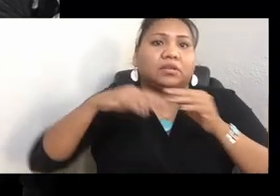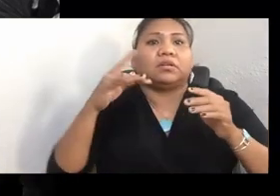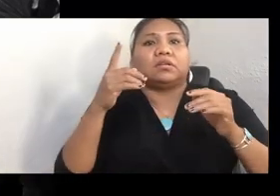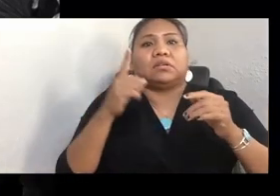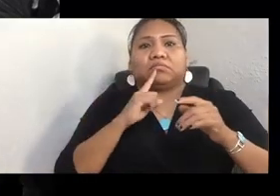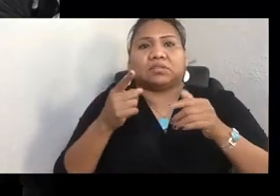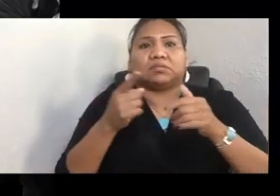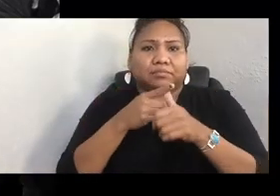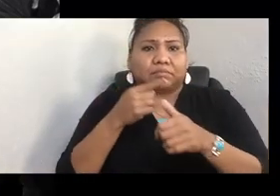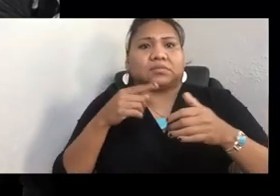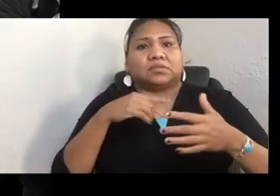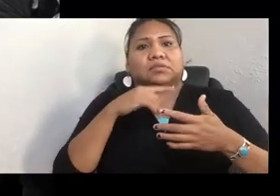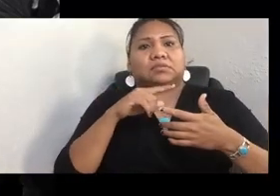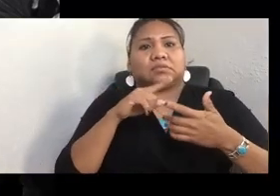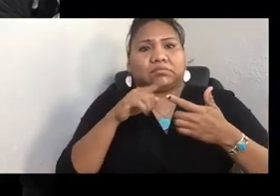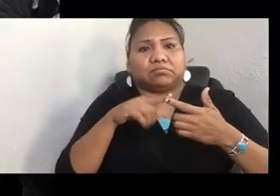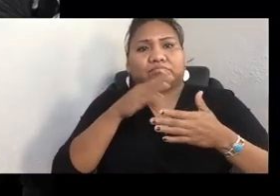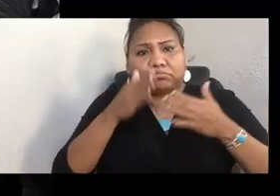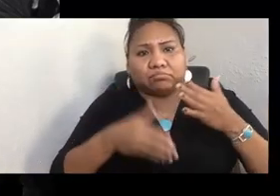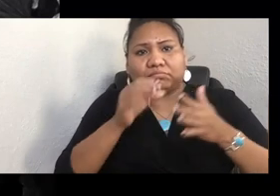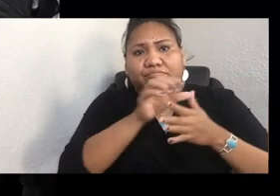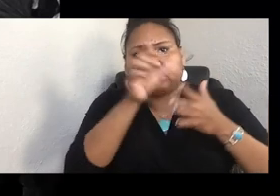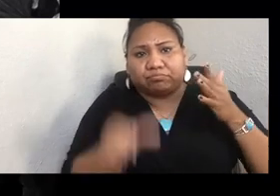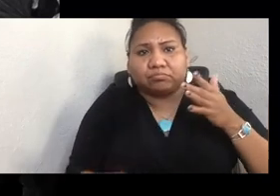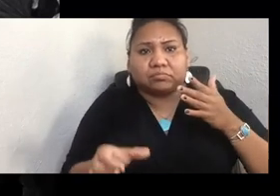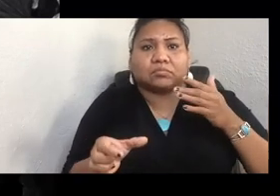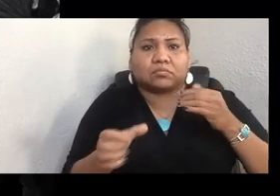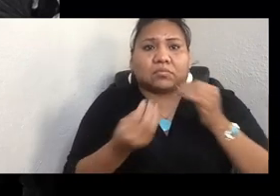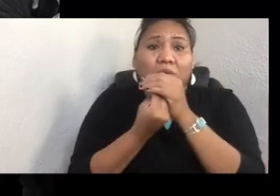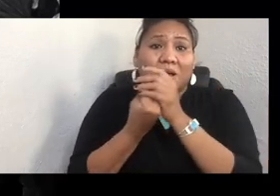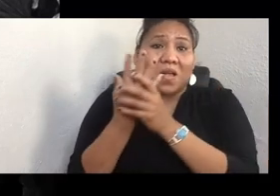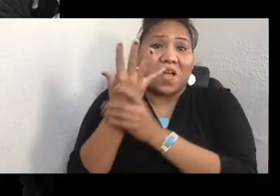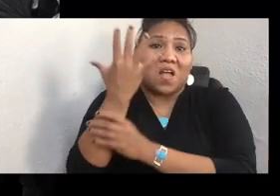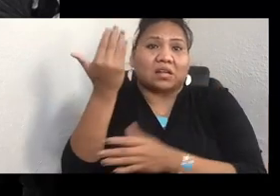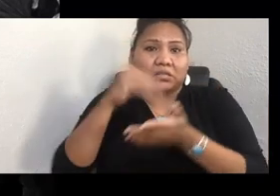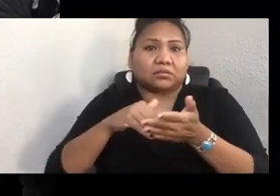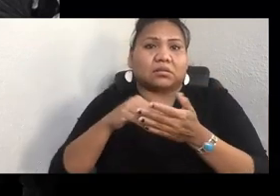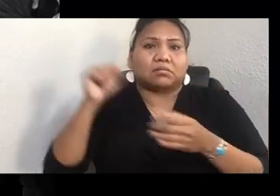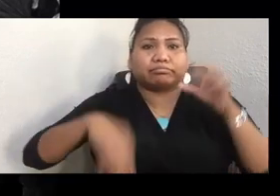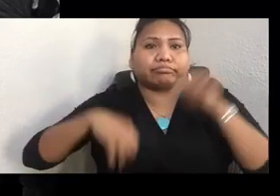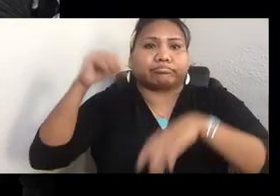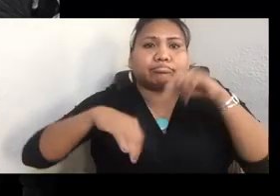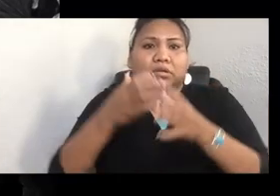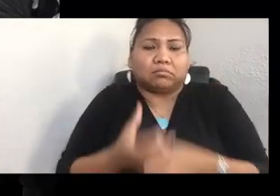But the taro itself, we will bag it until it's about 90 pounds, and then steam those bags. And then after it's cooked, you've